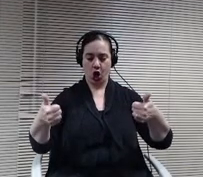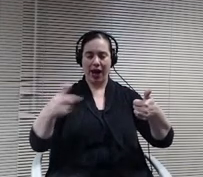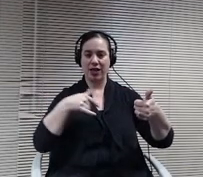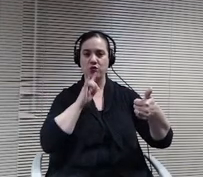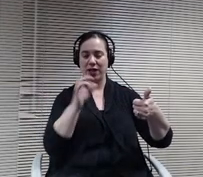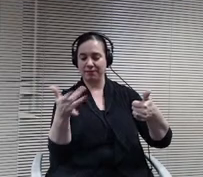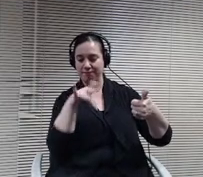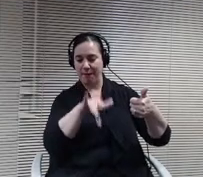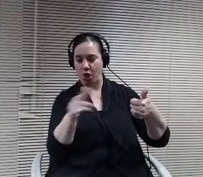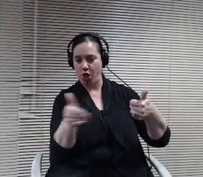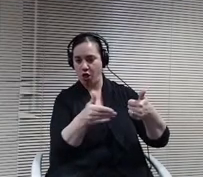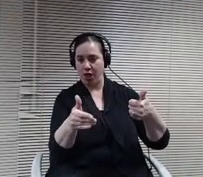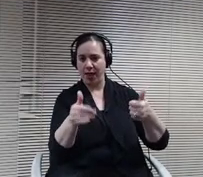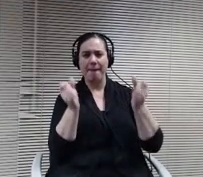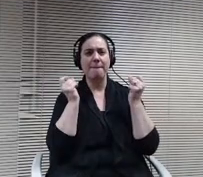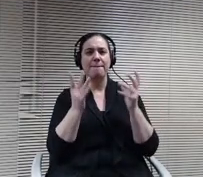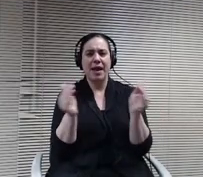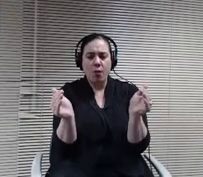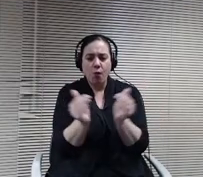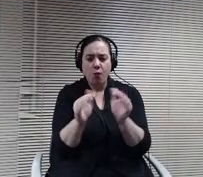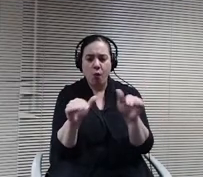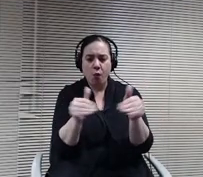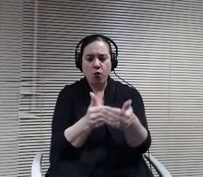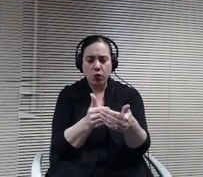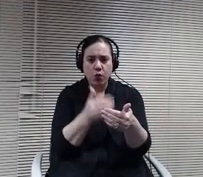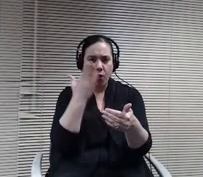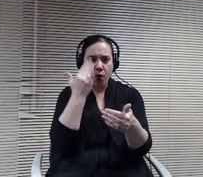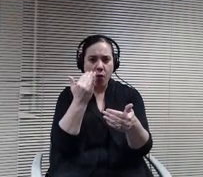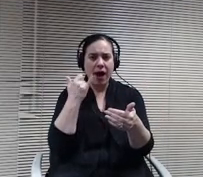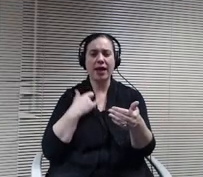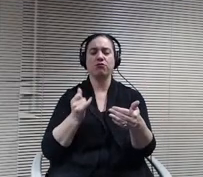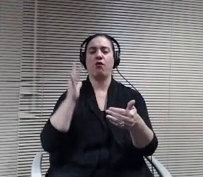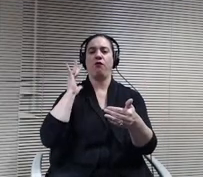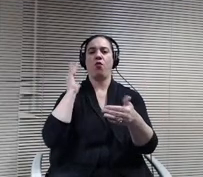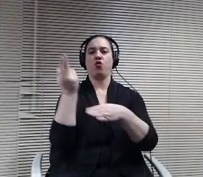medical clinic but will do some remodeling and will use some of